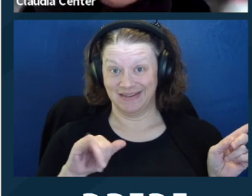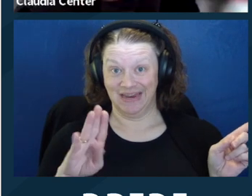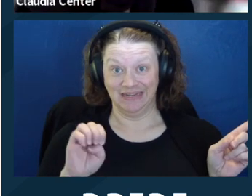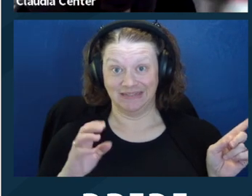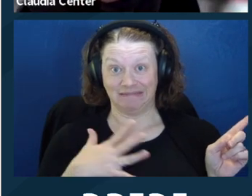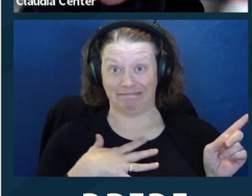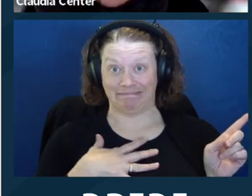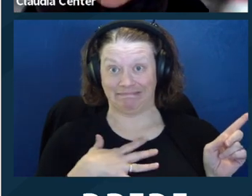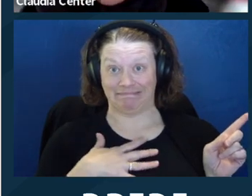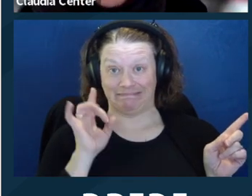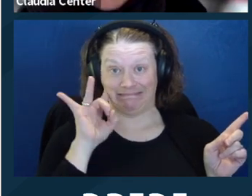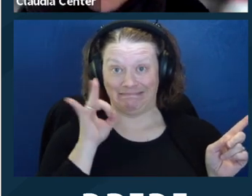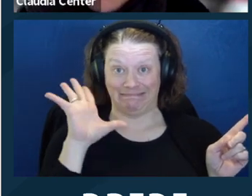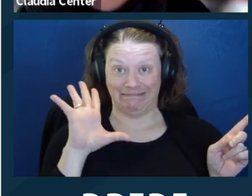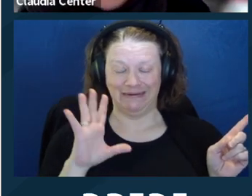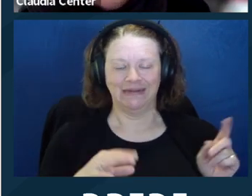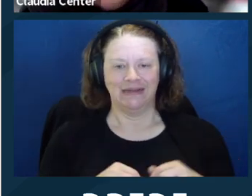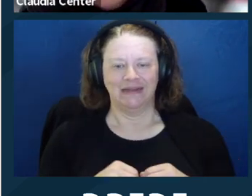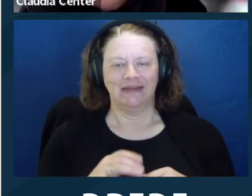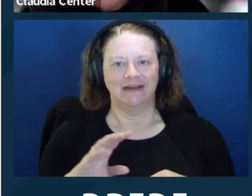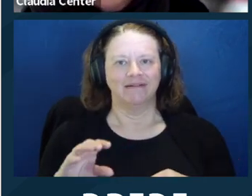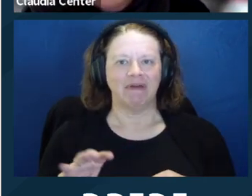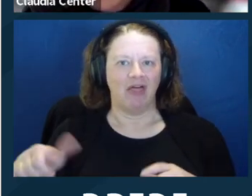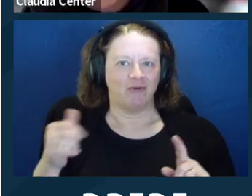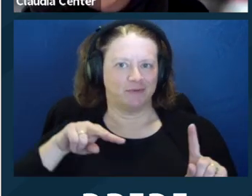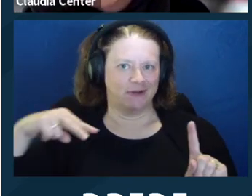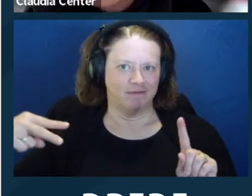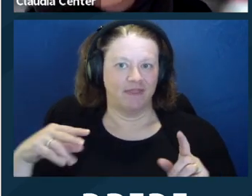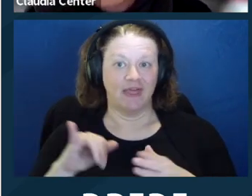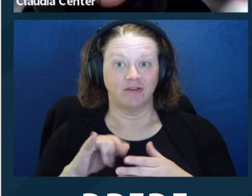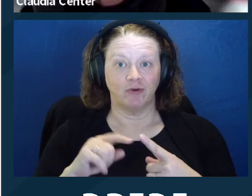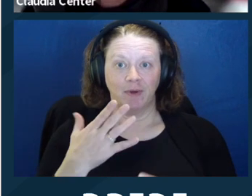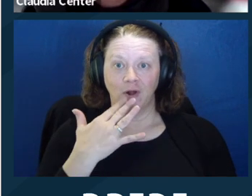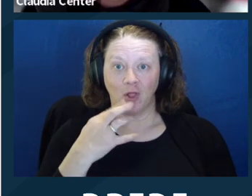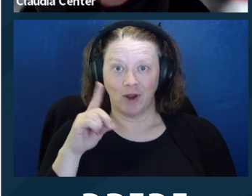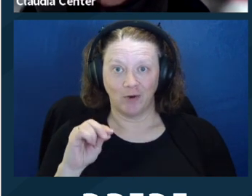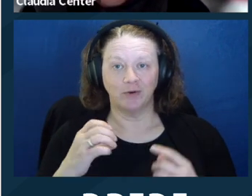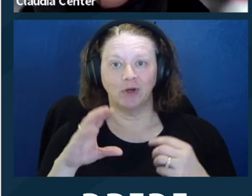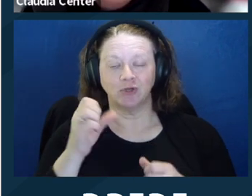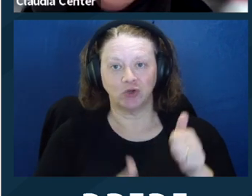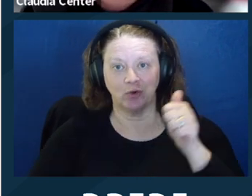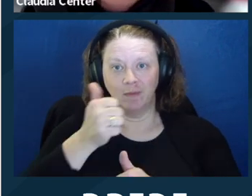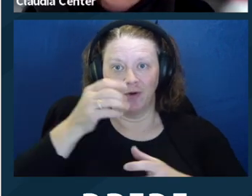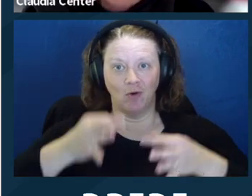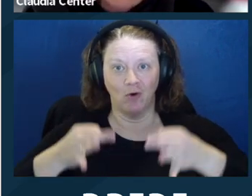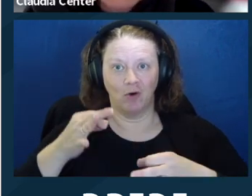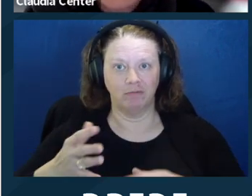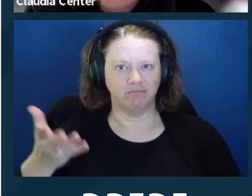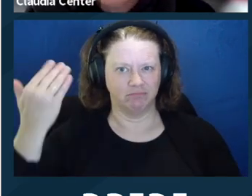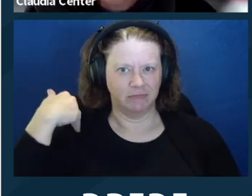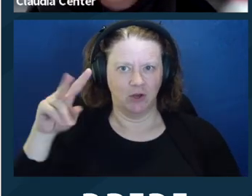in 2018. And this was a controversial case. There was a dissent. But in this case, there